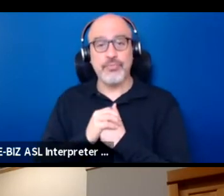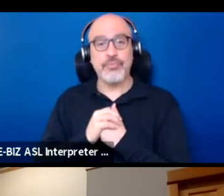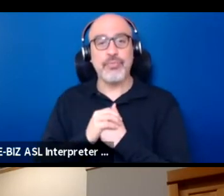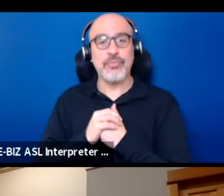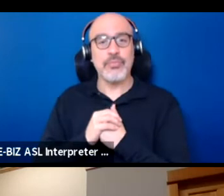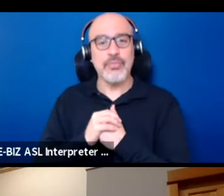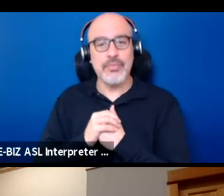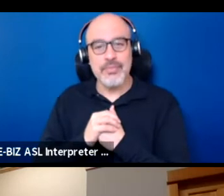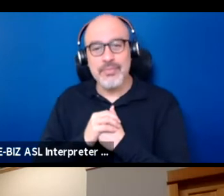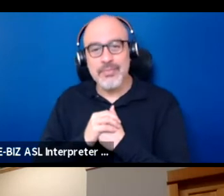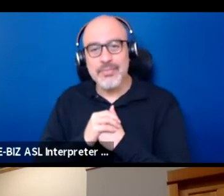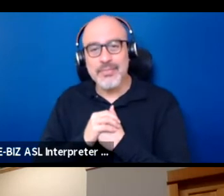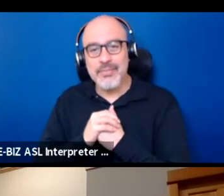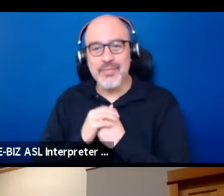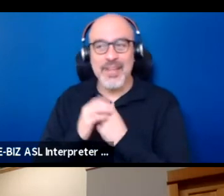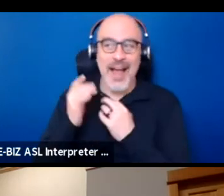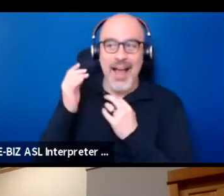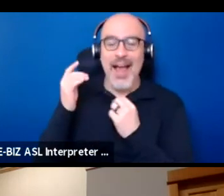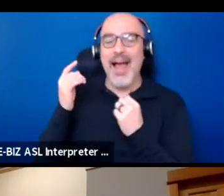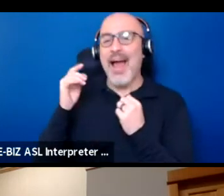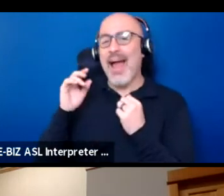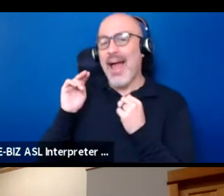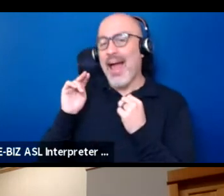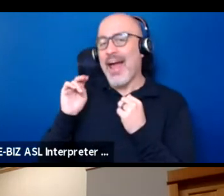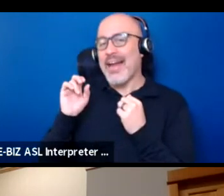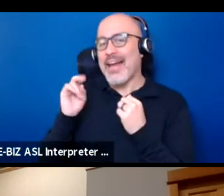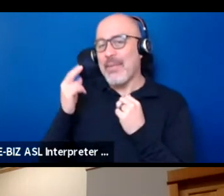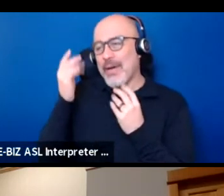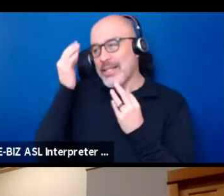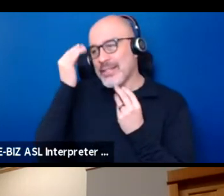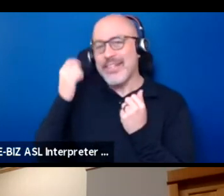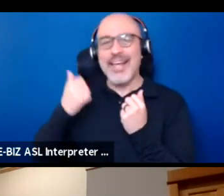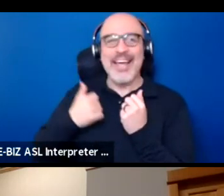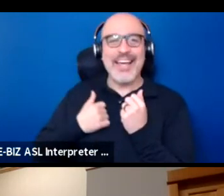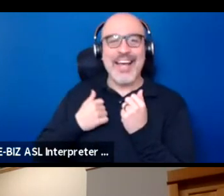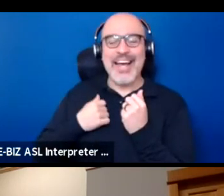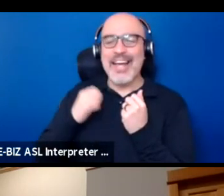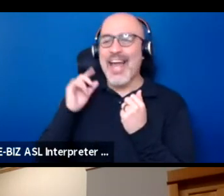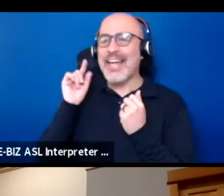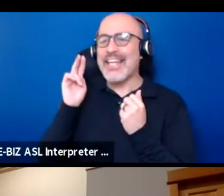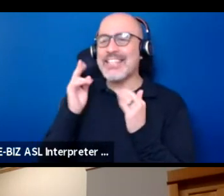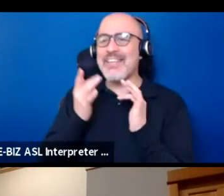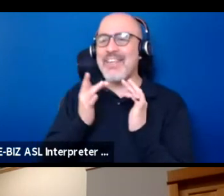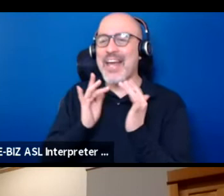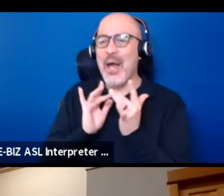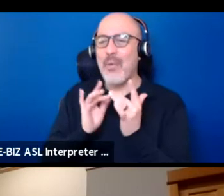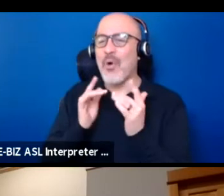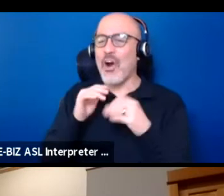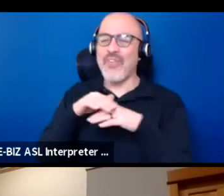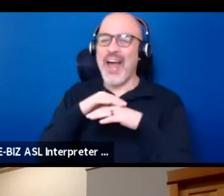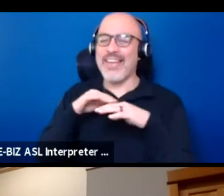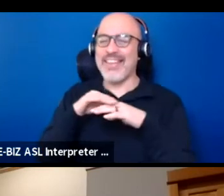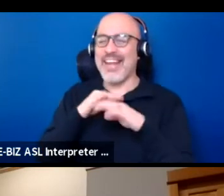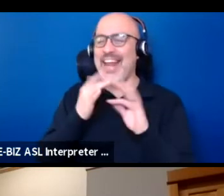Well, you had me thinking about the Canadian TV network, the native network that has come out